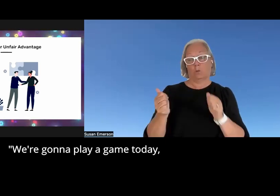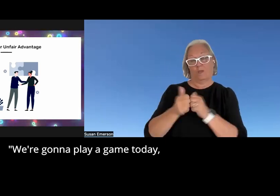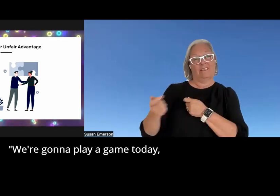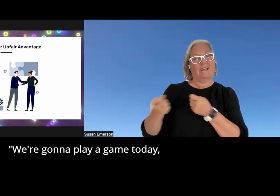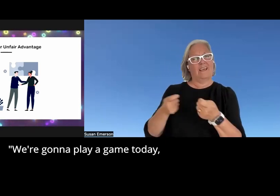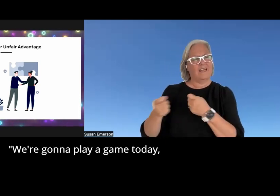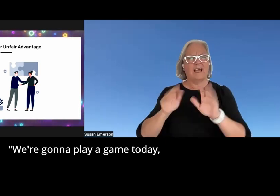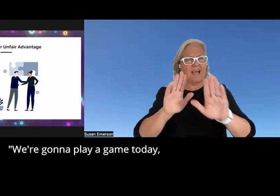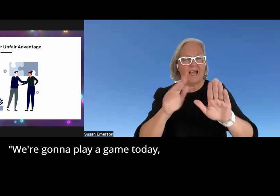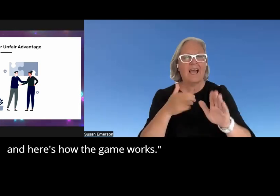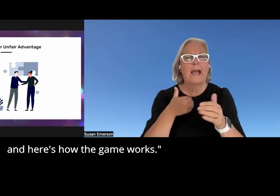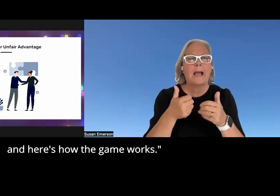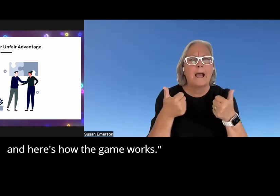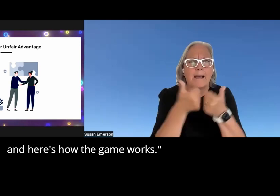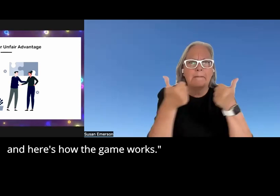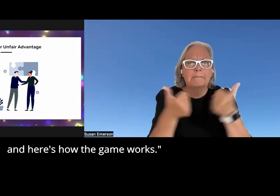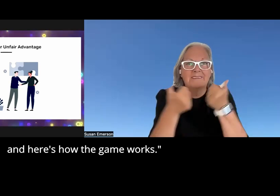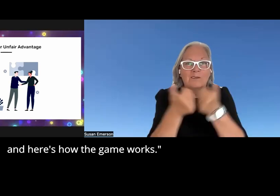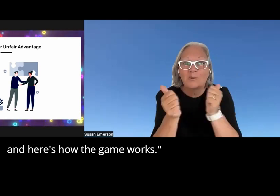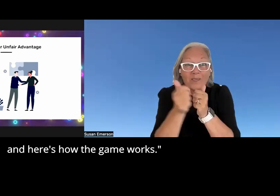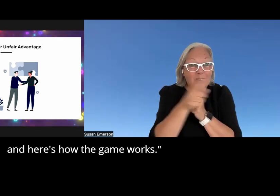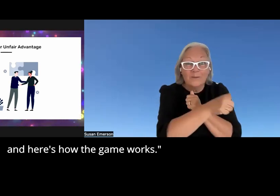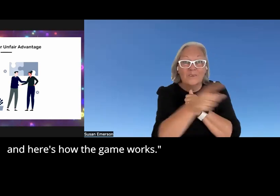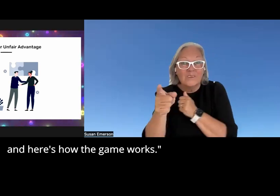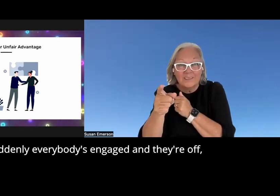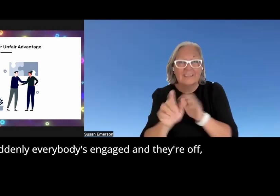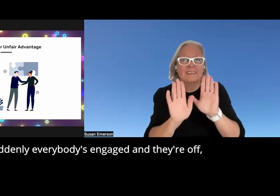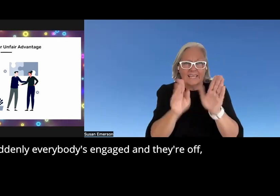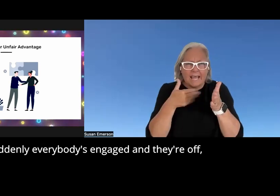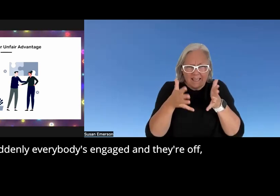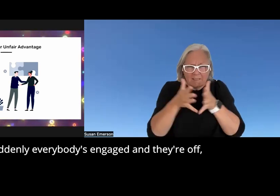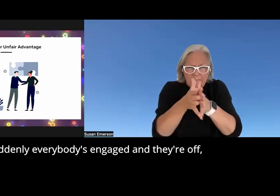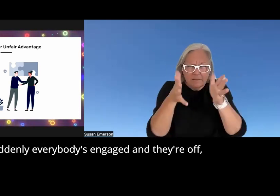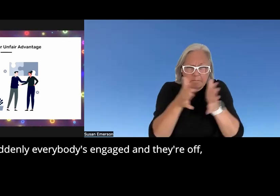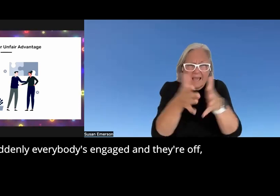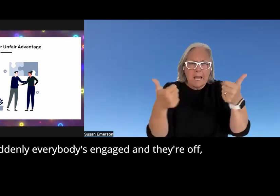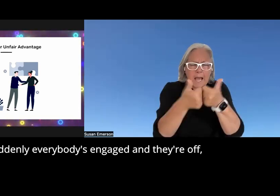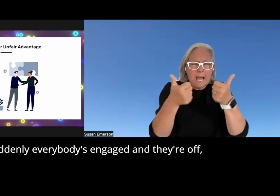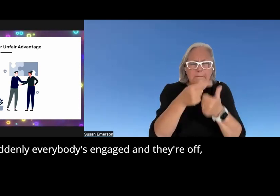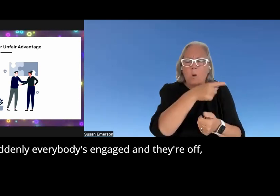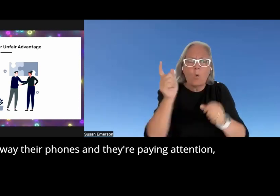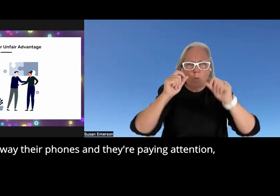play a game today and here's how the game works and suddenly everybody's engaged and they're off